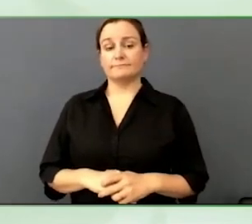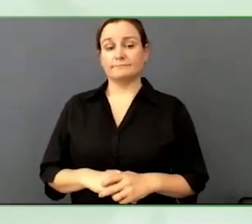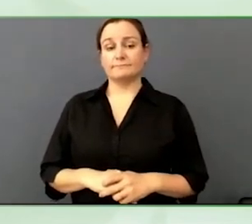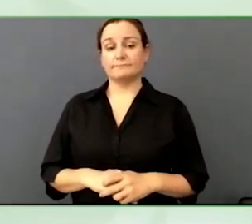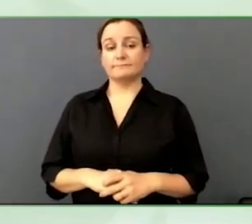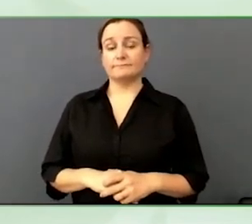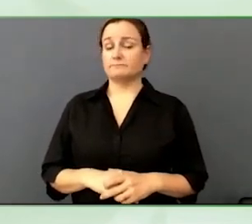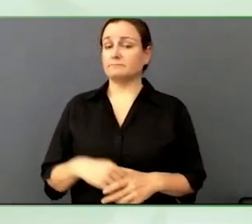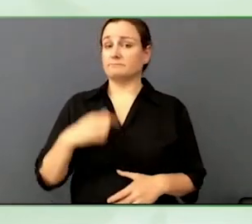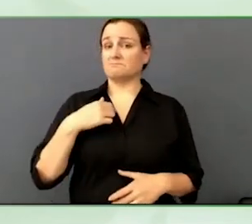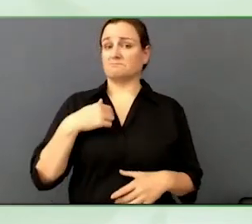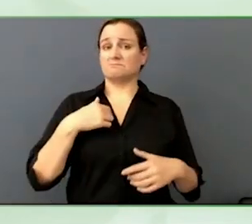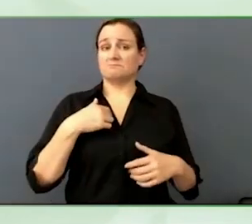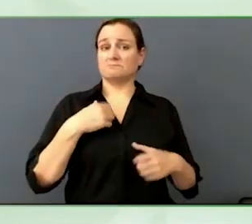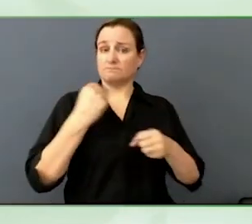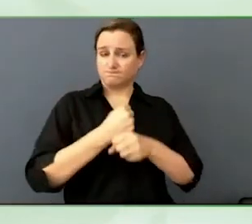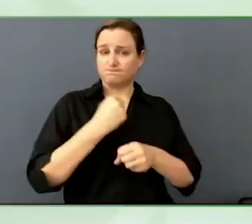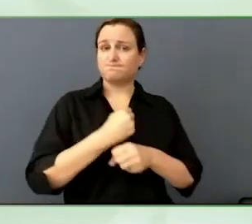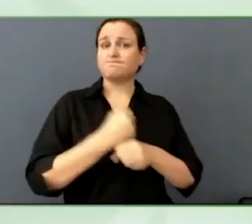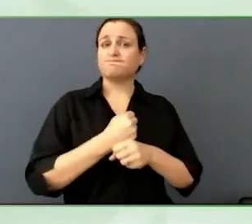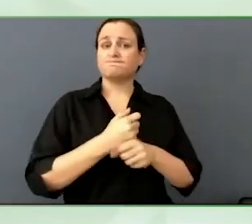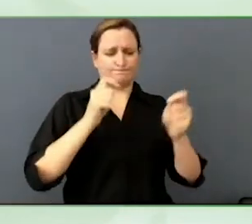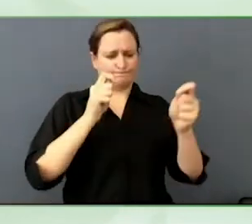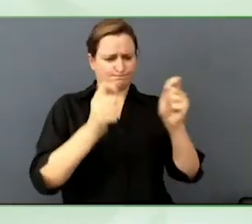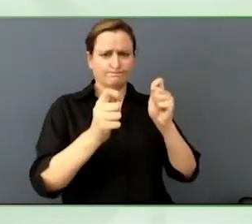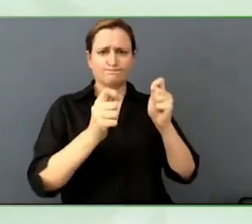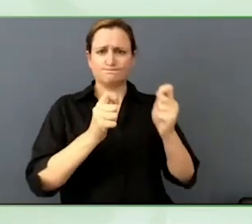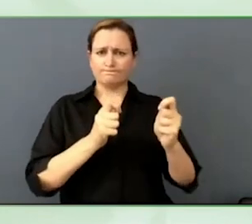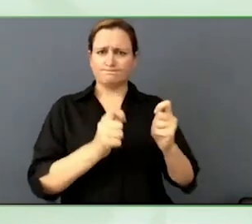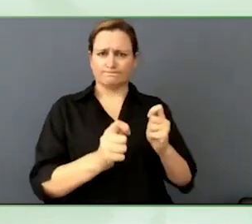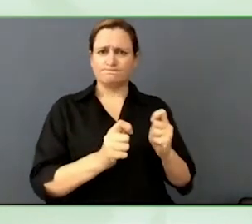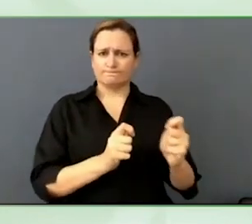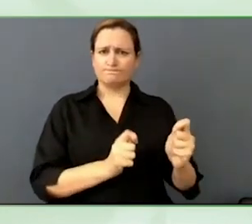Even though we are not delivering speech recognition all the time.